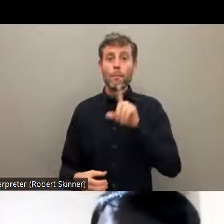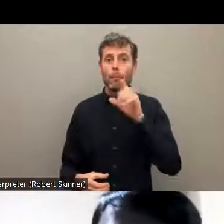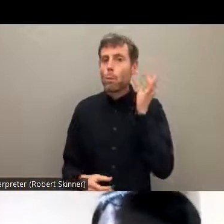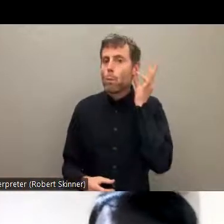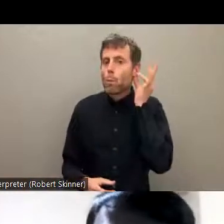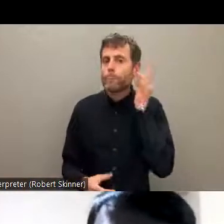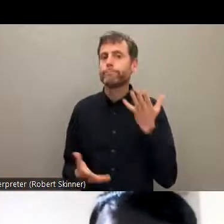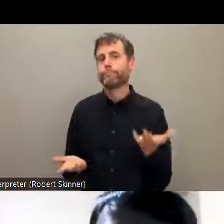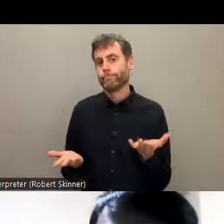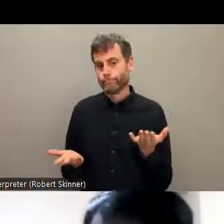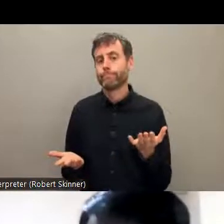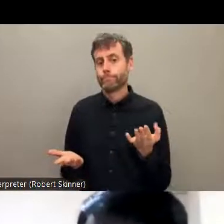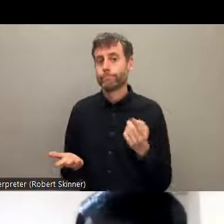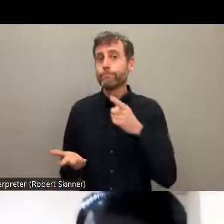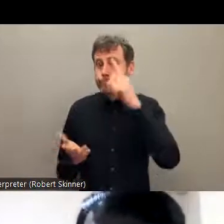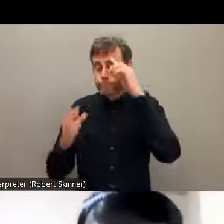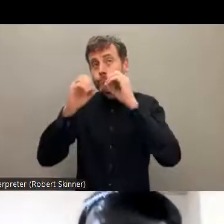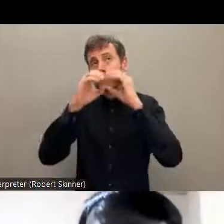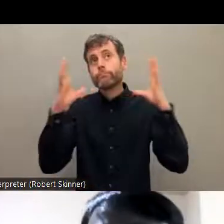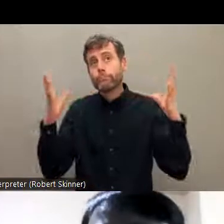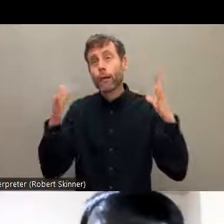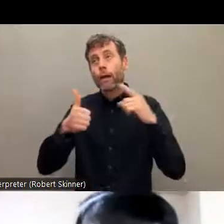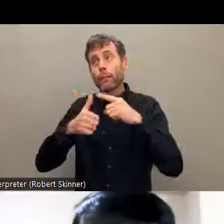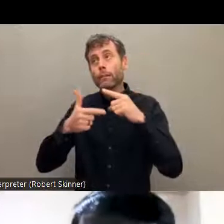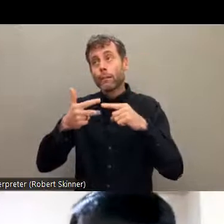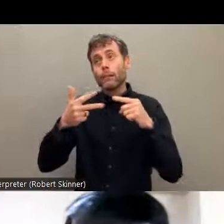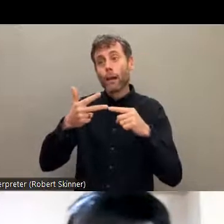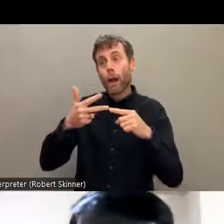also basing, you know, discrimination on other, gender